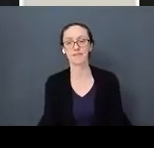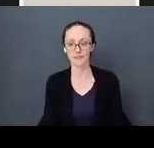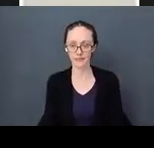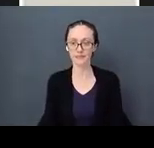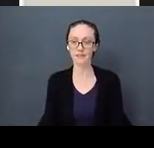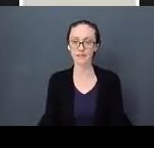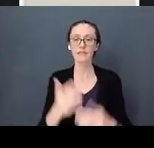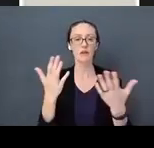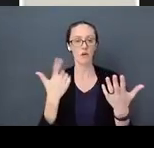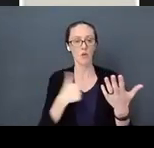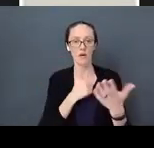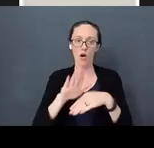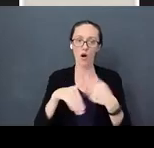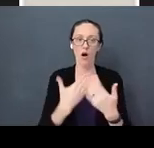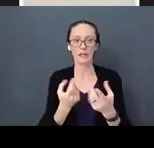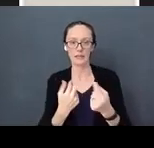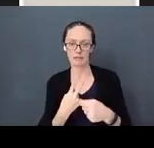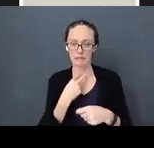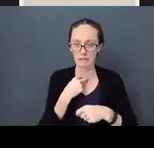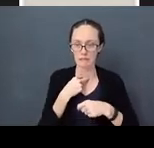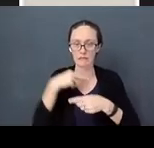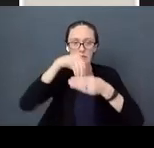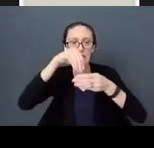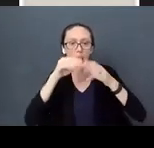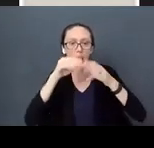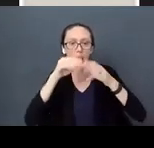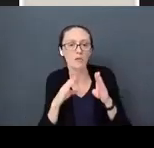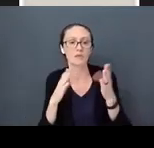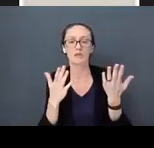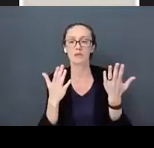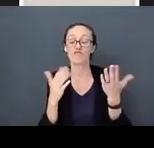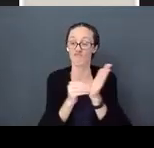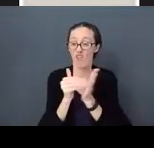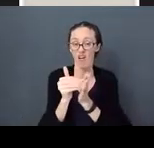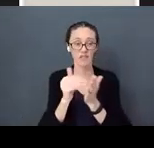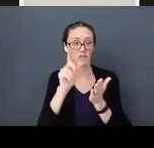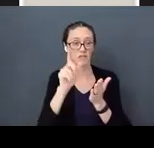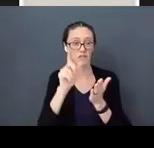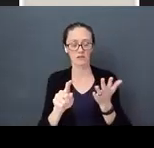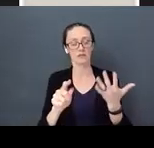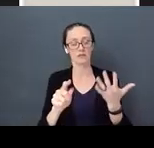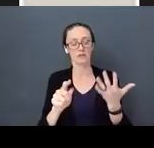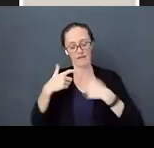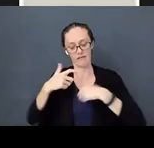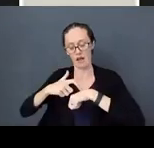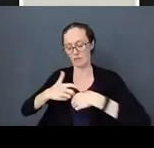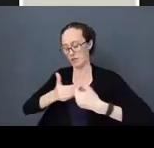We are all tied inside our houses, and we all need time away. But what often happens